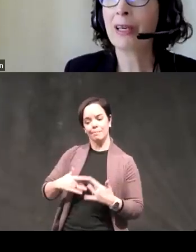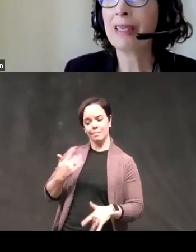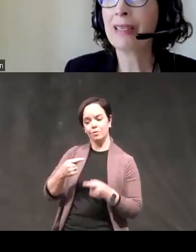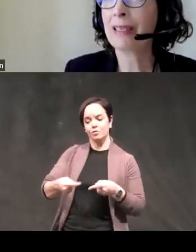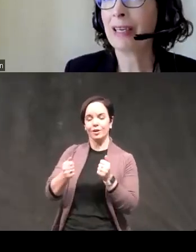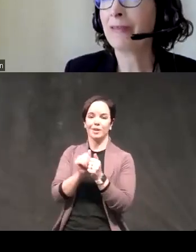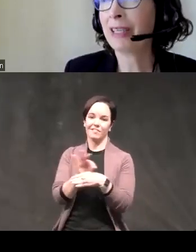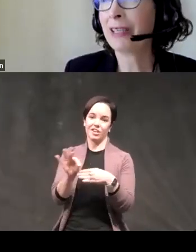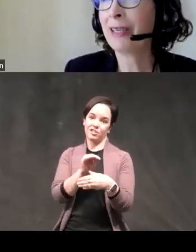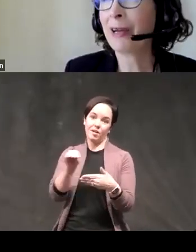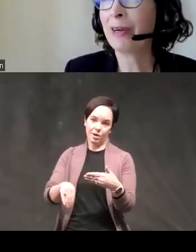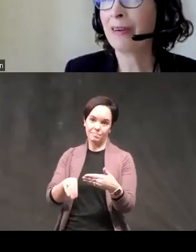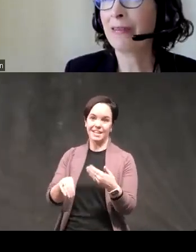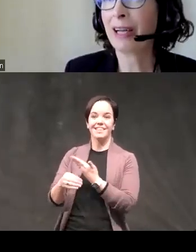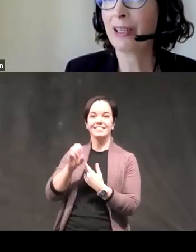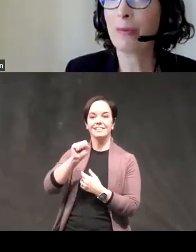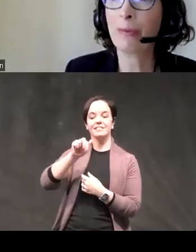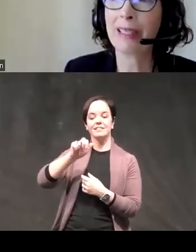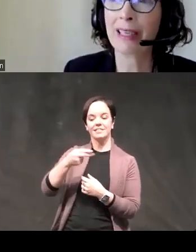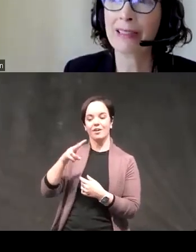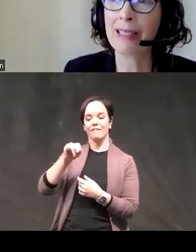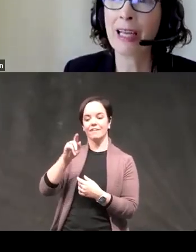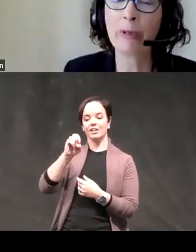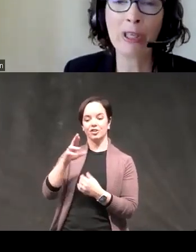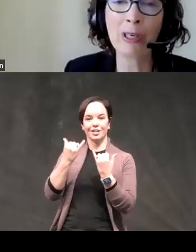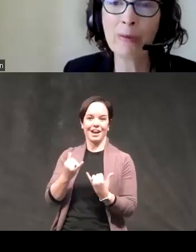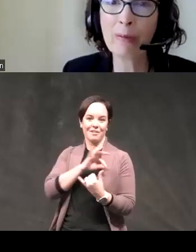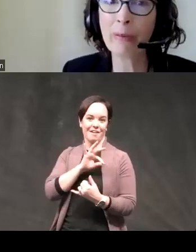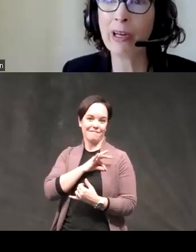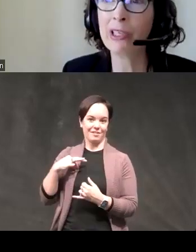outcomes this is Sarah Victor now a faculty member at Texas Tech but she used to be my